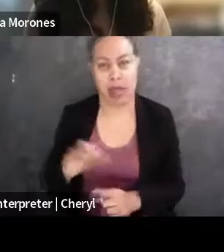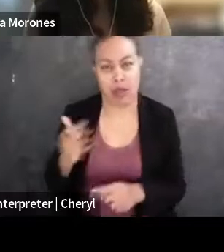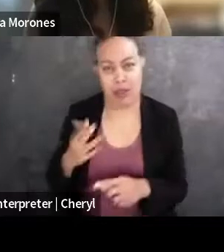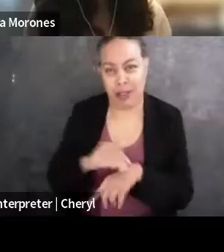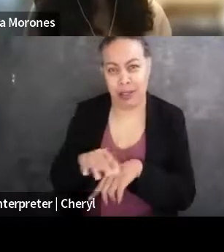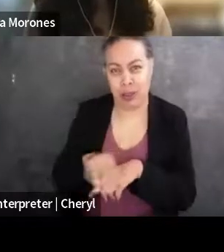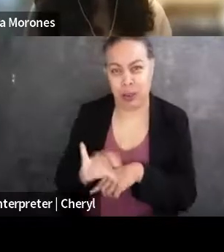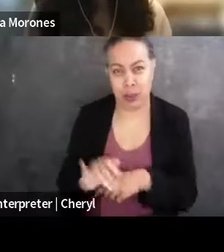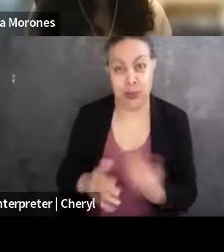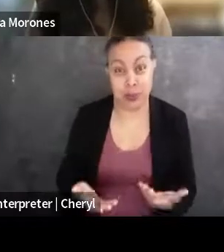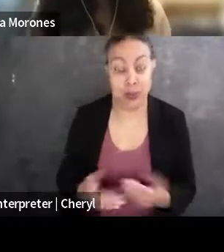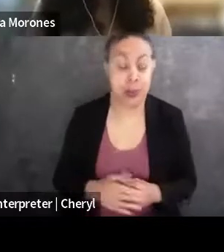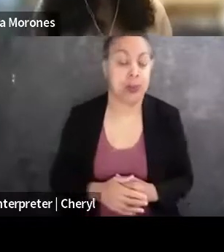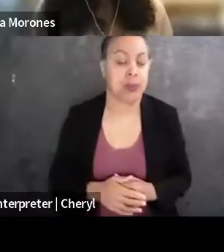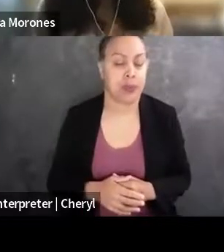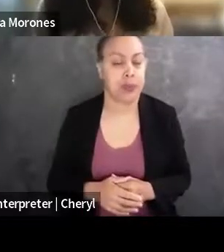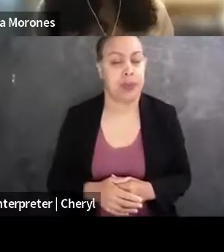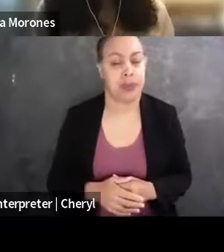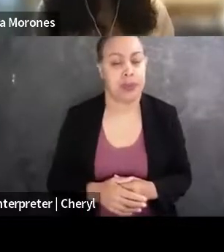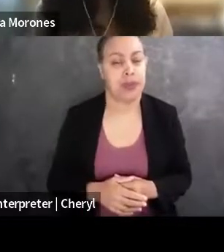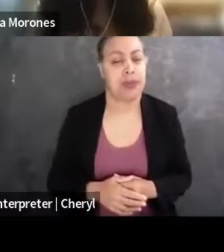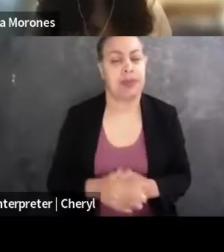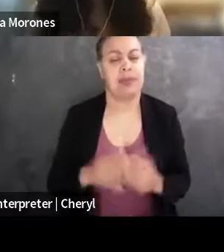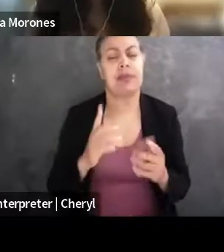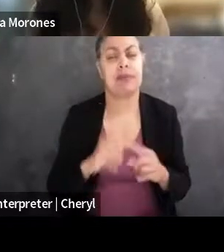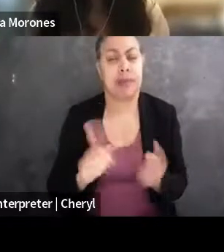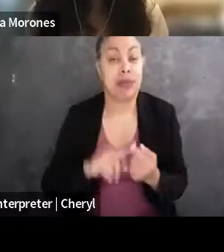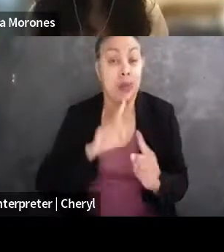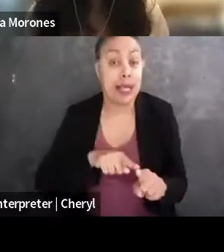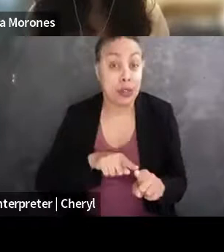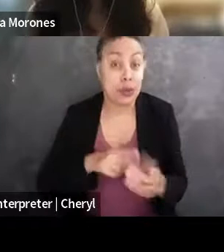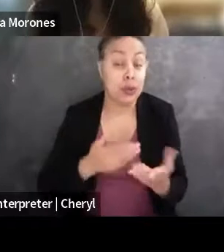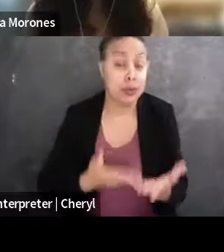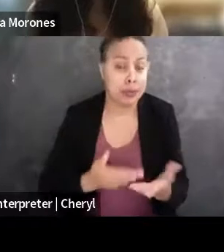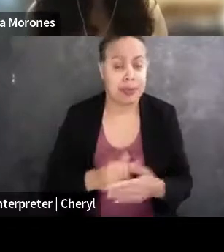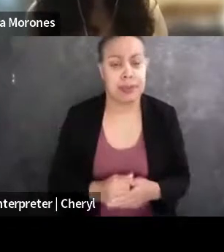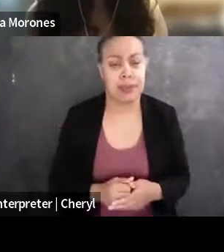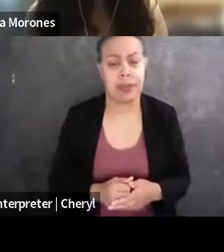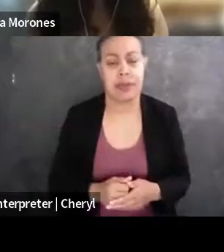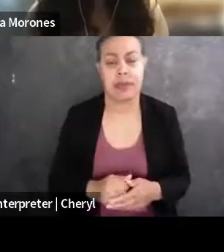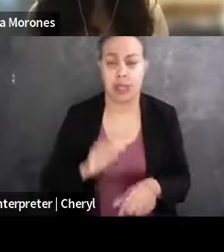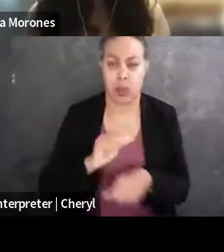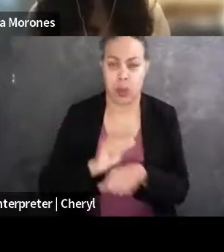But yeah, I mean, I think, to more substantively answer the question, I think being at a firm and being, honestly,